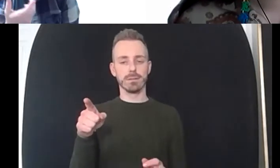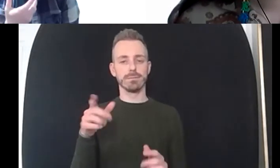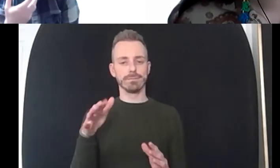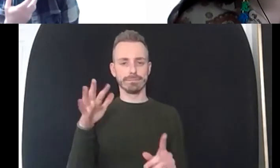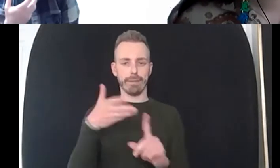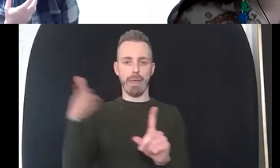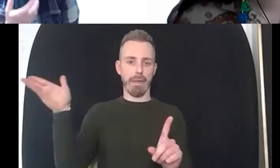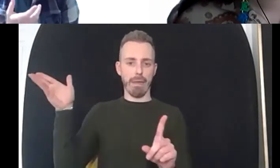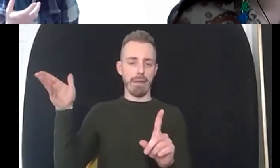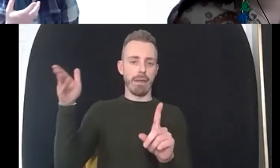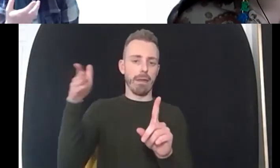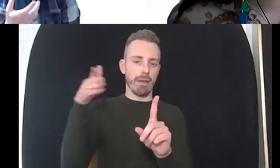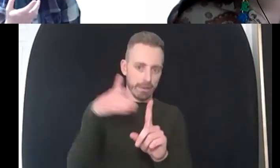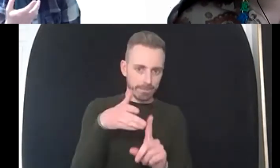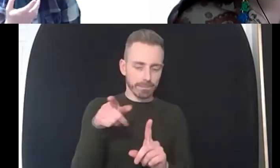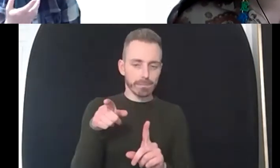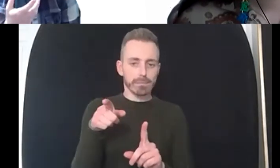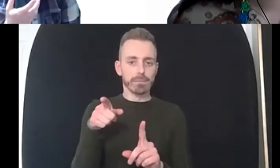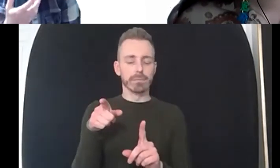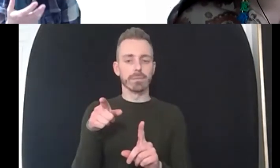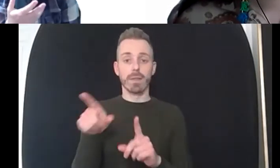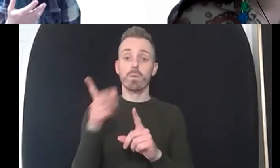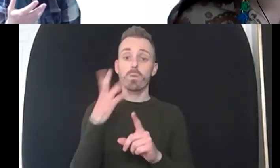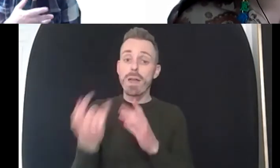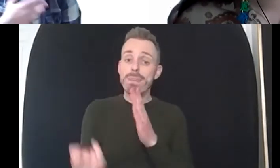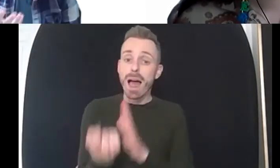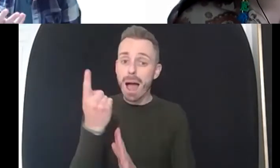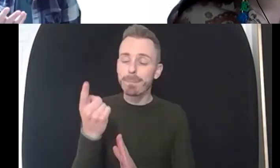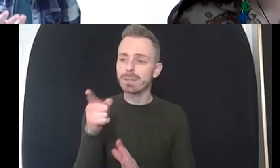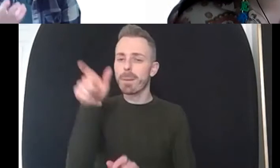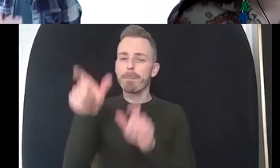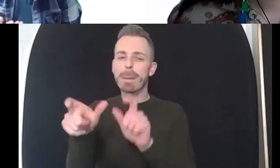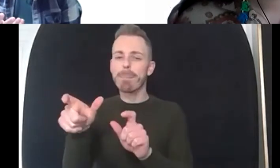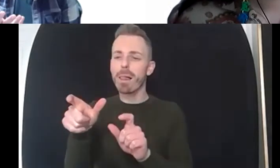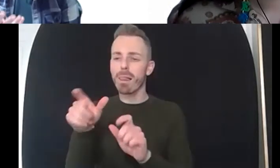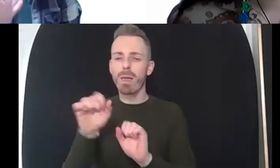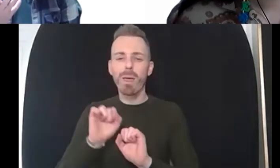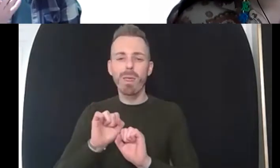dealing with that um for me i then look at those people and think well actually that's